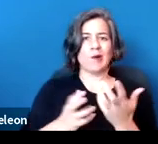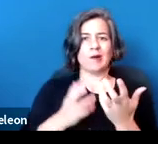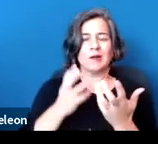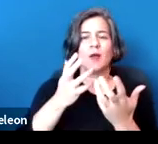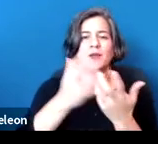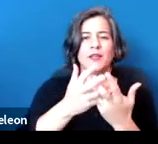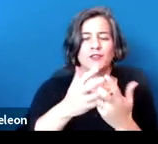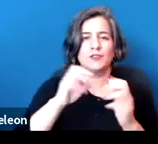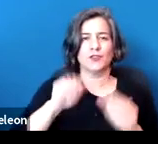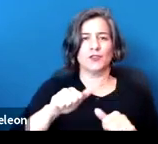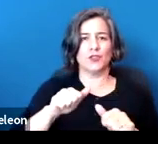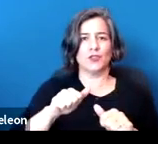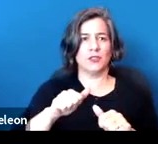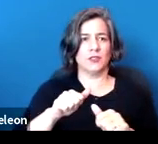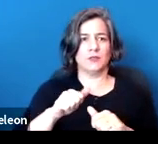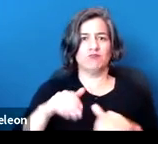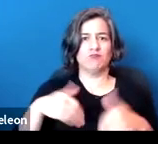to other tenants or their property.